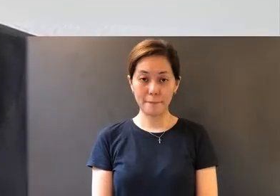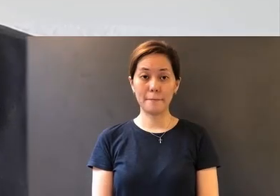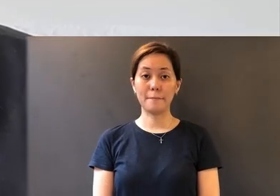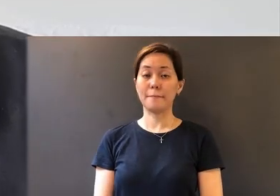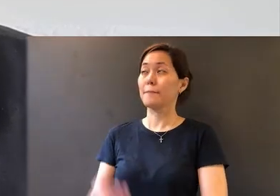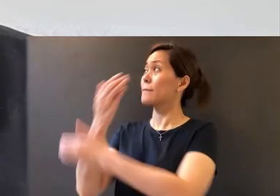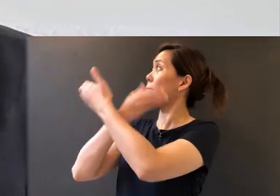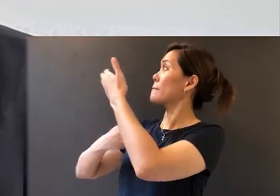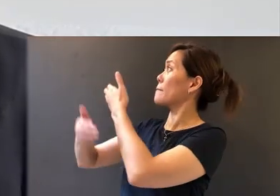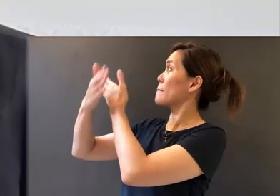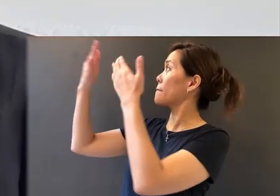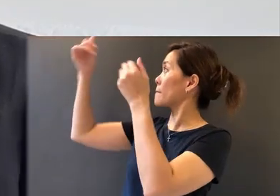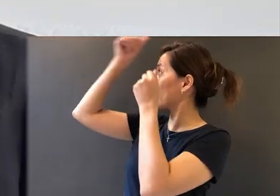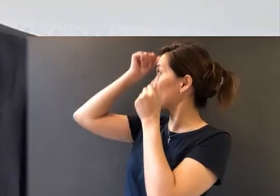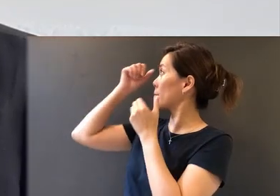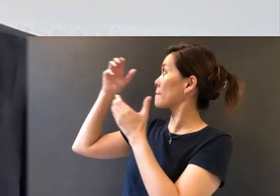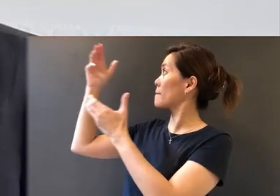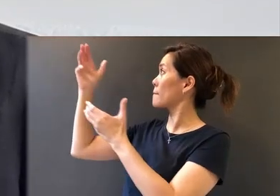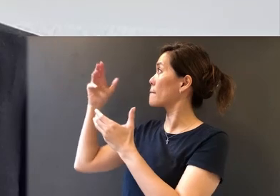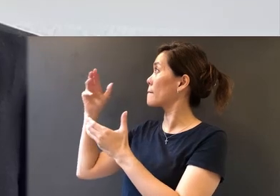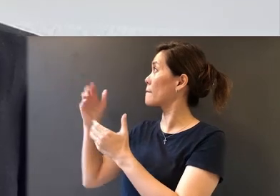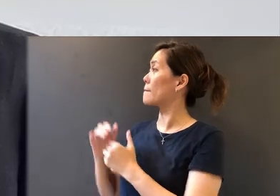Heavenly Father,